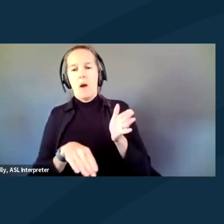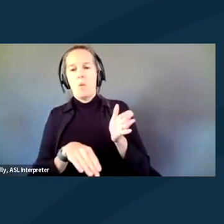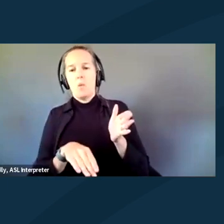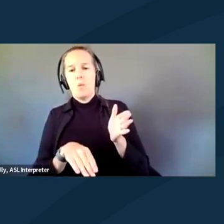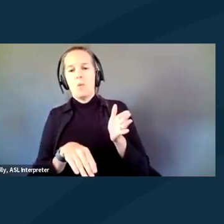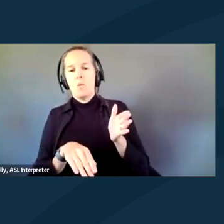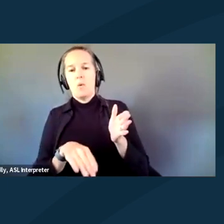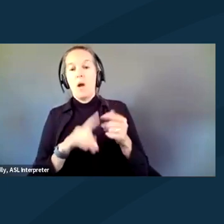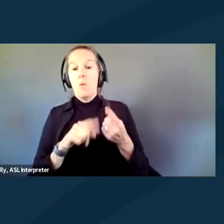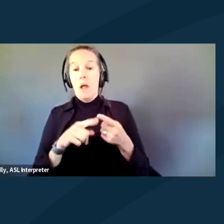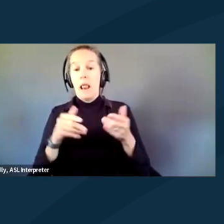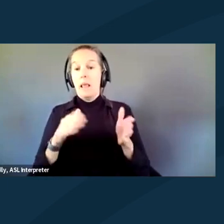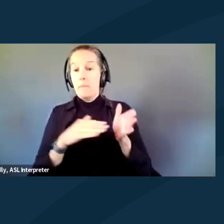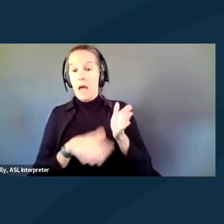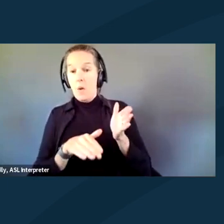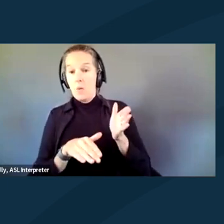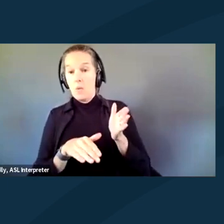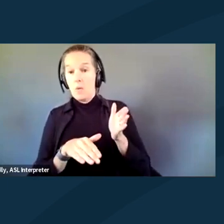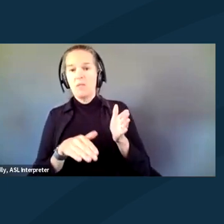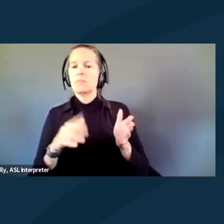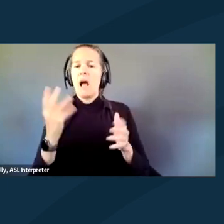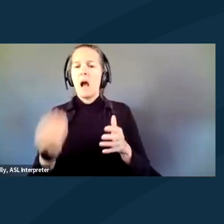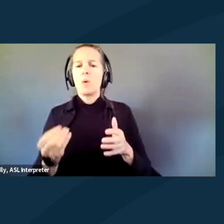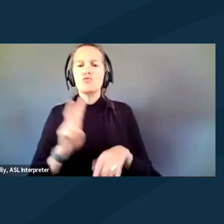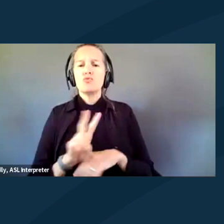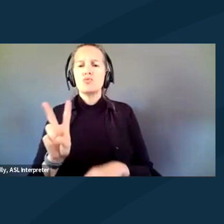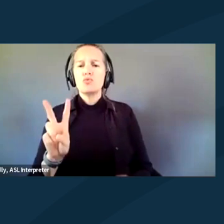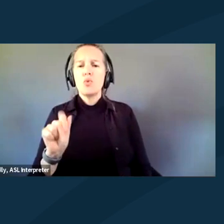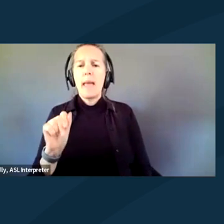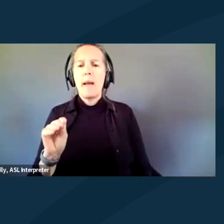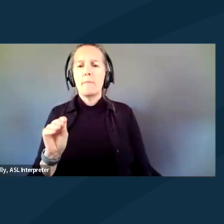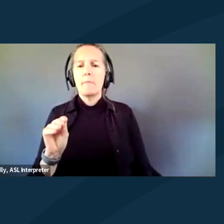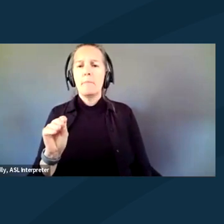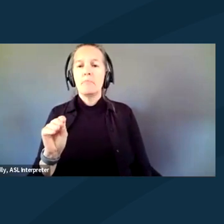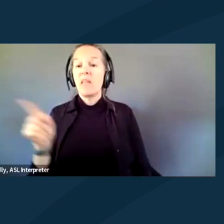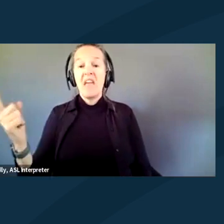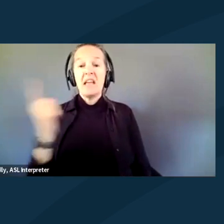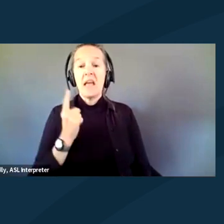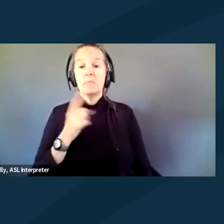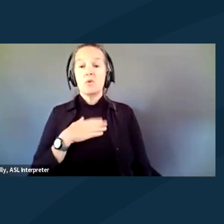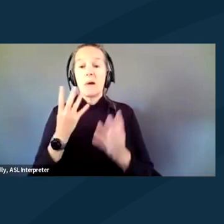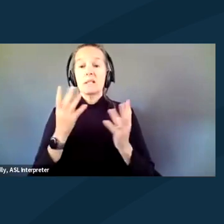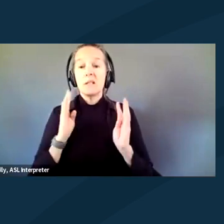And then when they let me out, they let me out at two in the morning, came into my cell, got me at two o'clock in the morning,